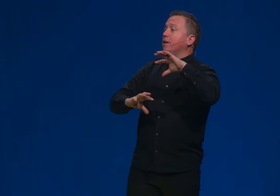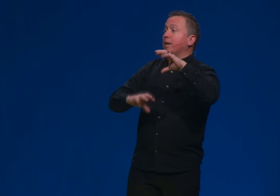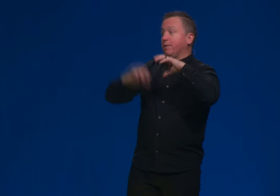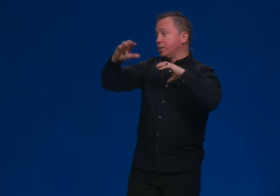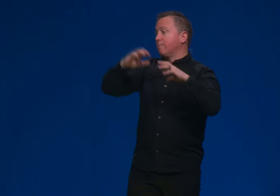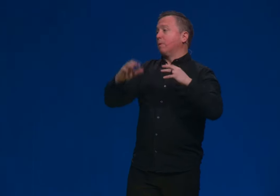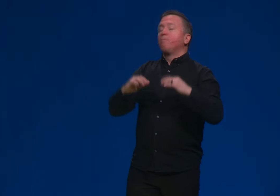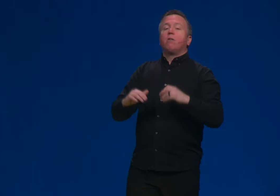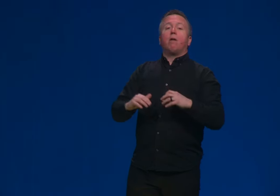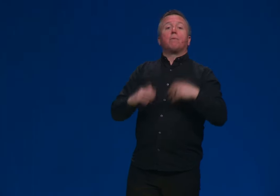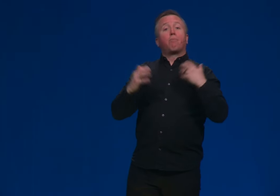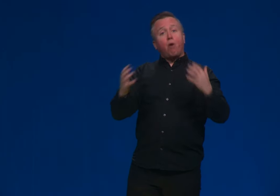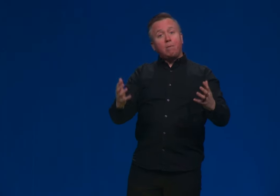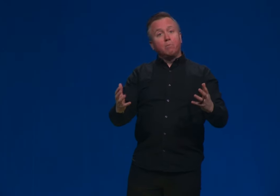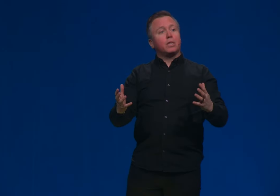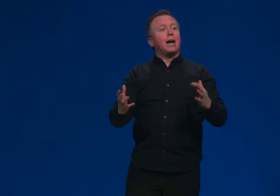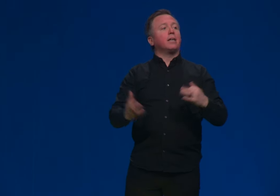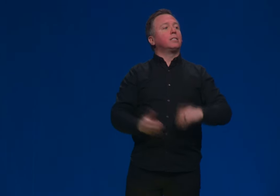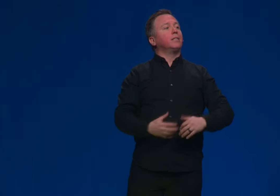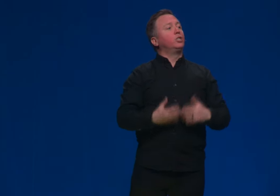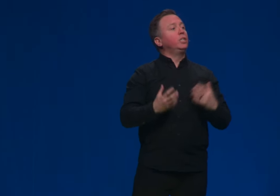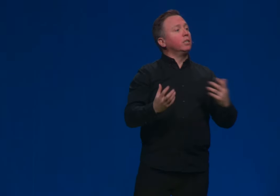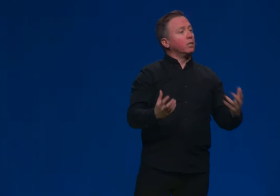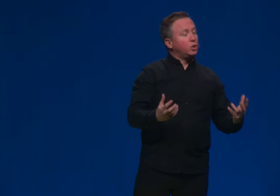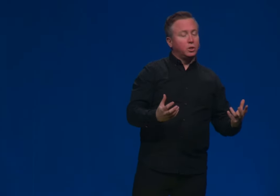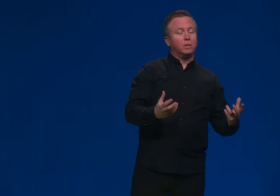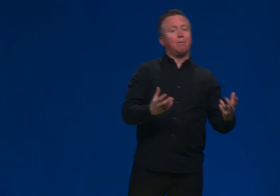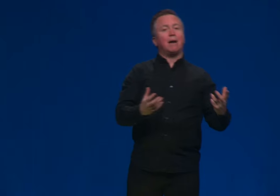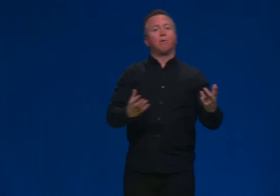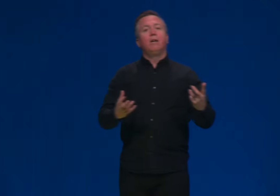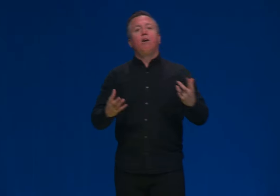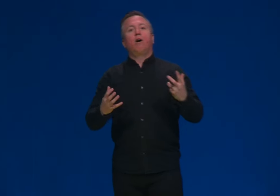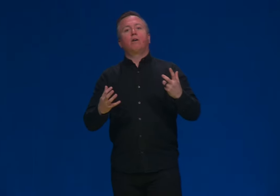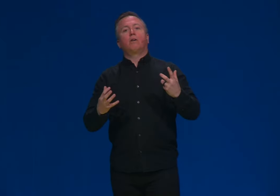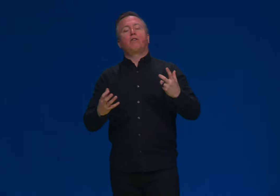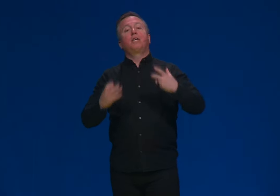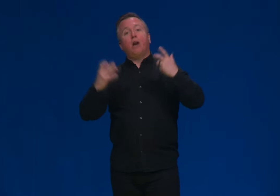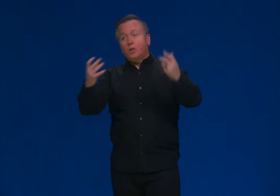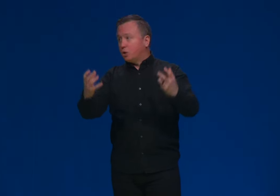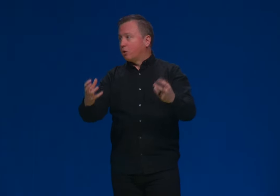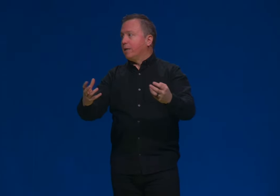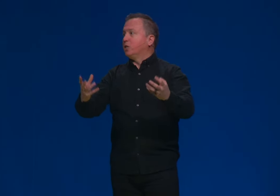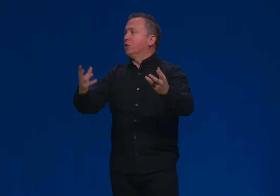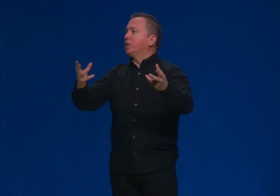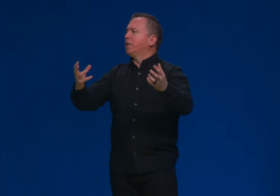and you get this number. The problem with that is that the genealogies in the Bible are theological creations